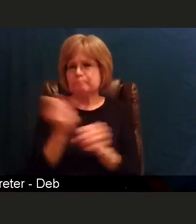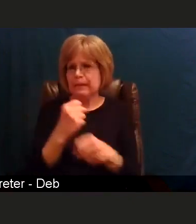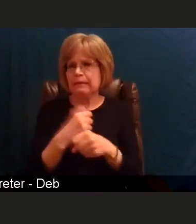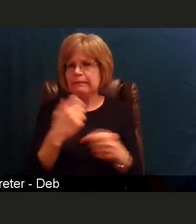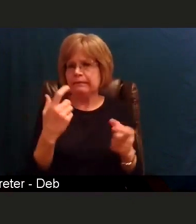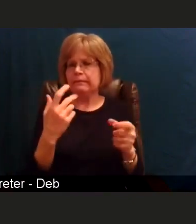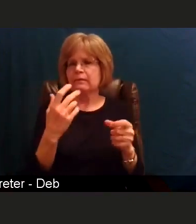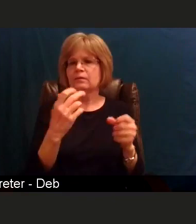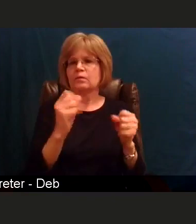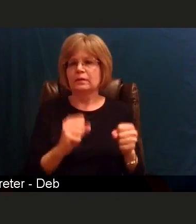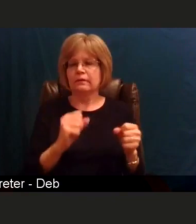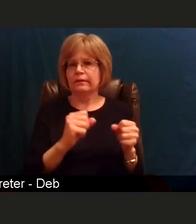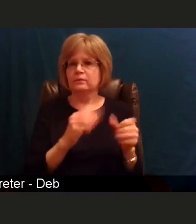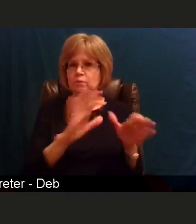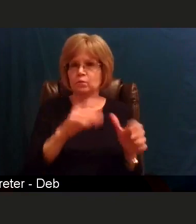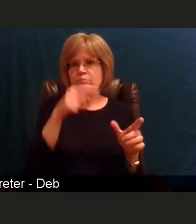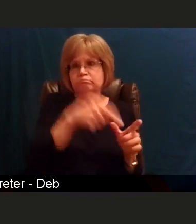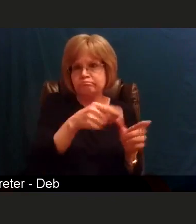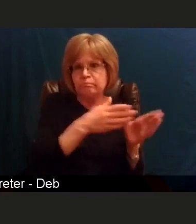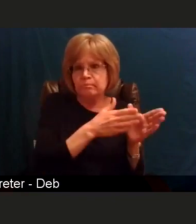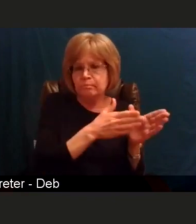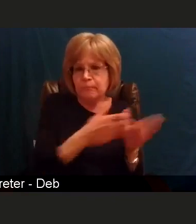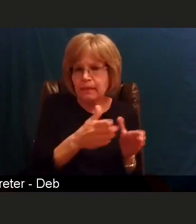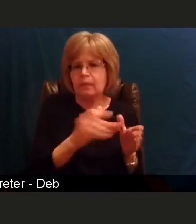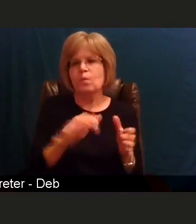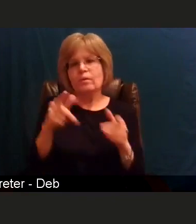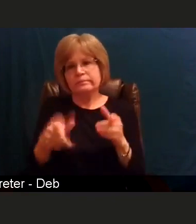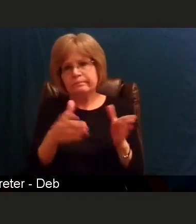depending on how many vaccines that we receive.